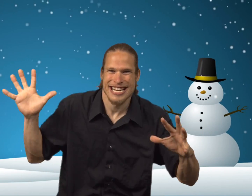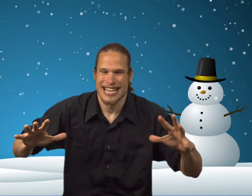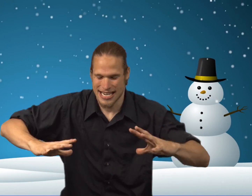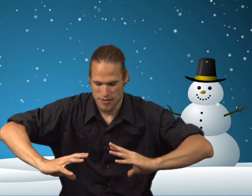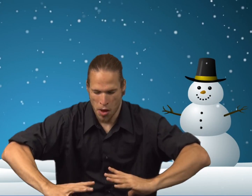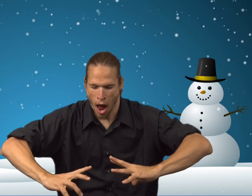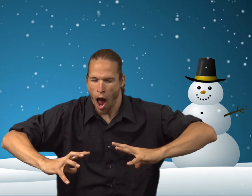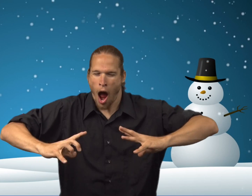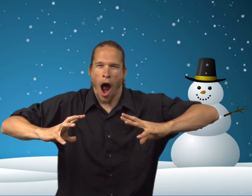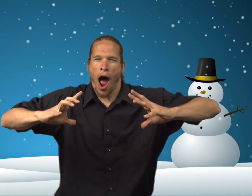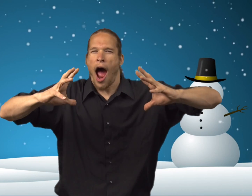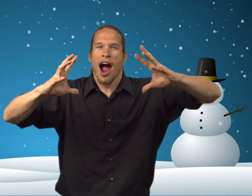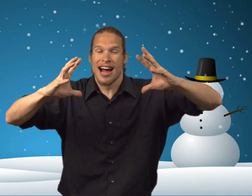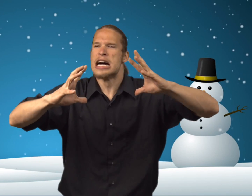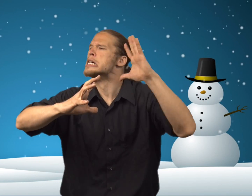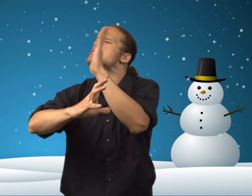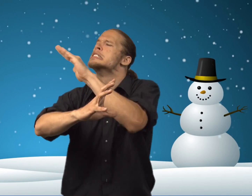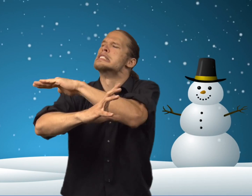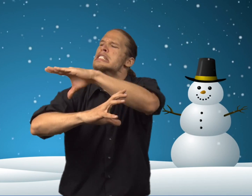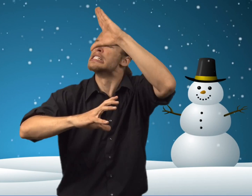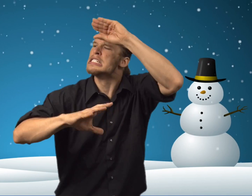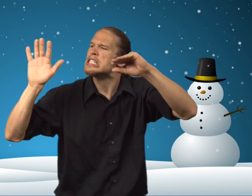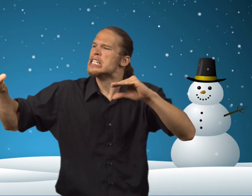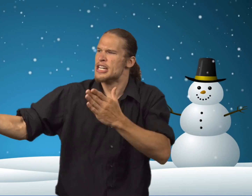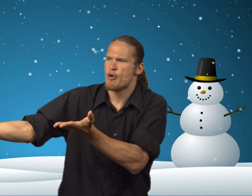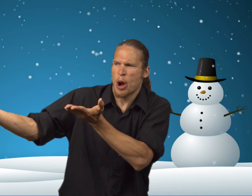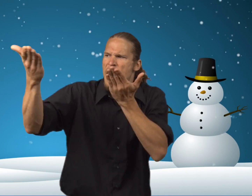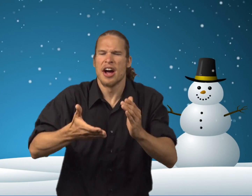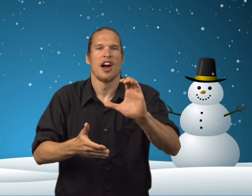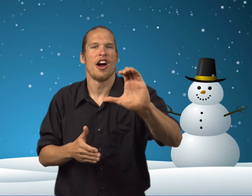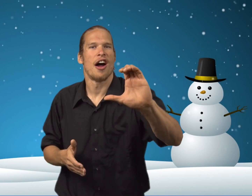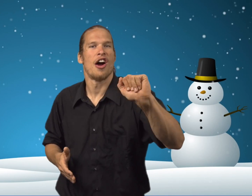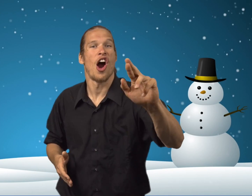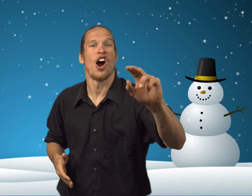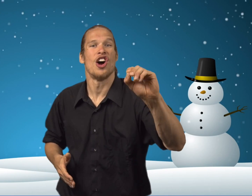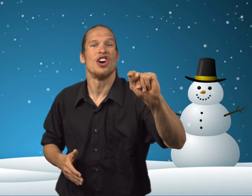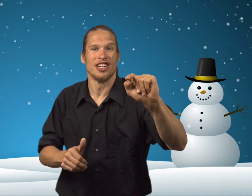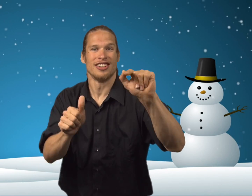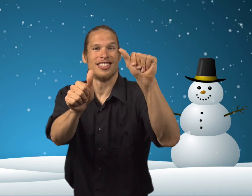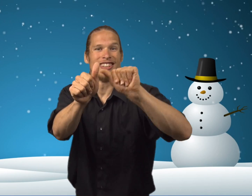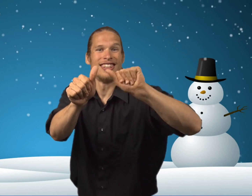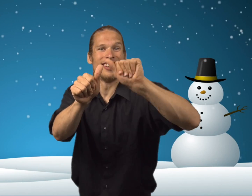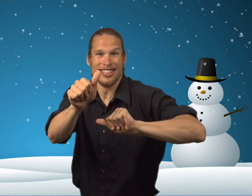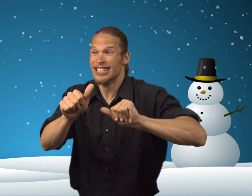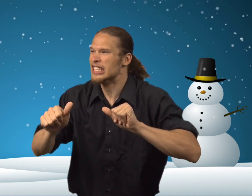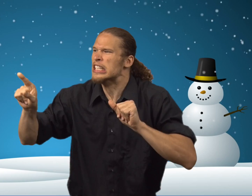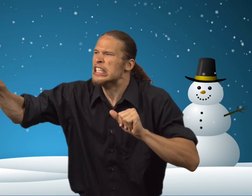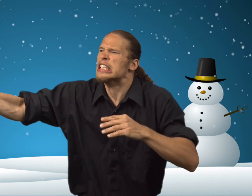So, he starts packing up the snow and piling it up. And he says to the boy, "Hey, bring a carrot.